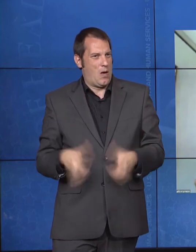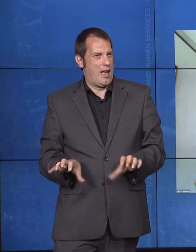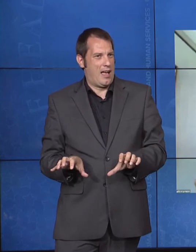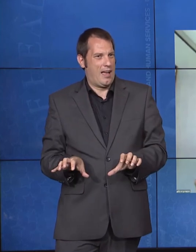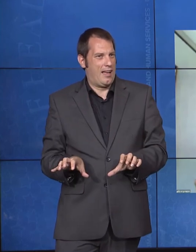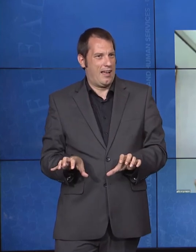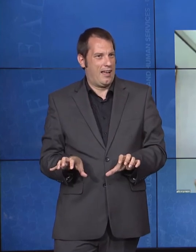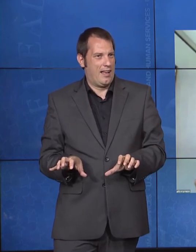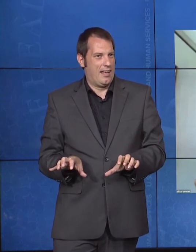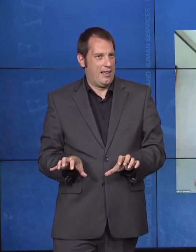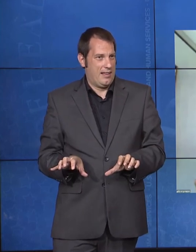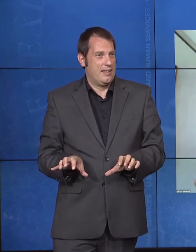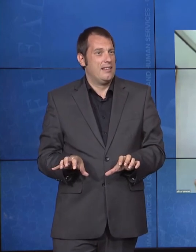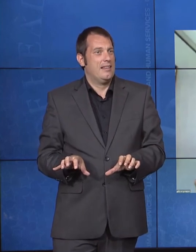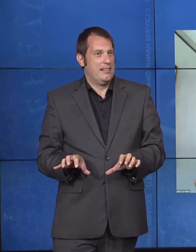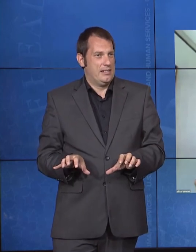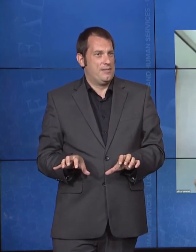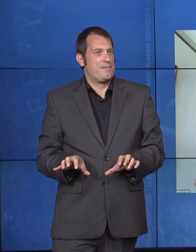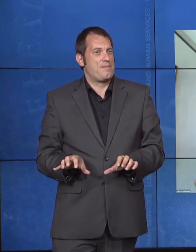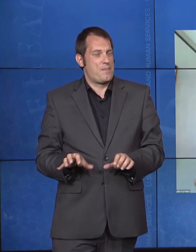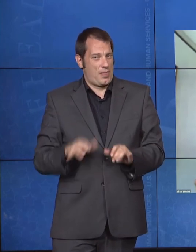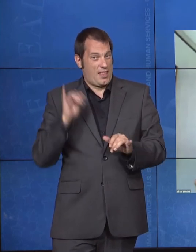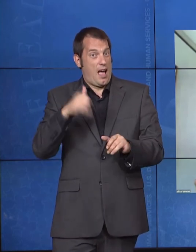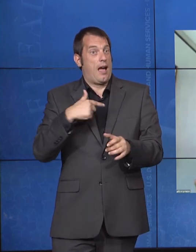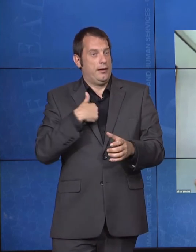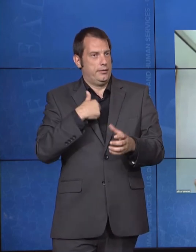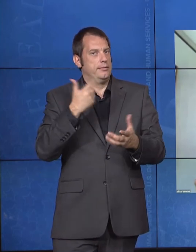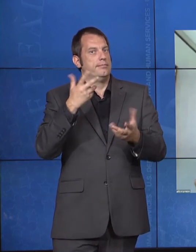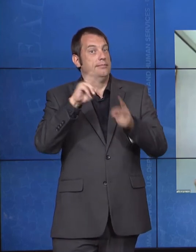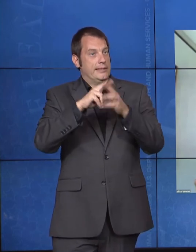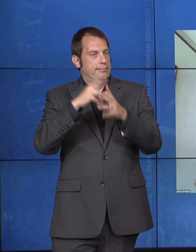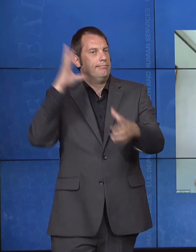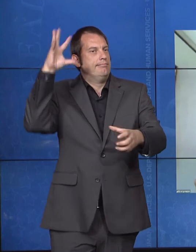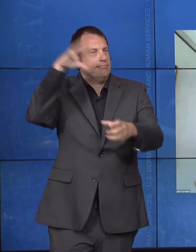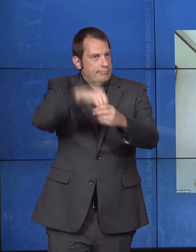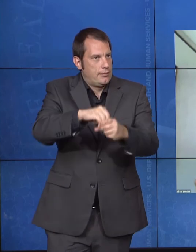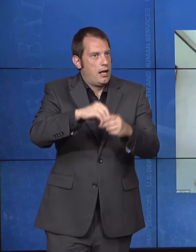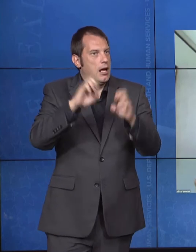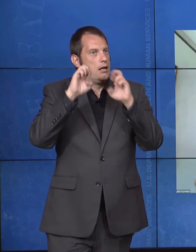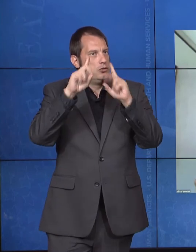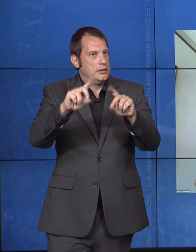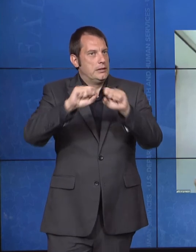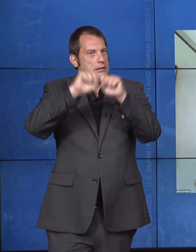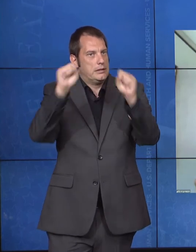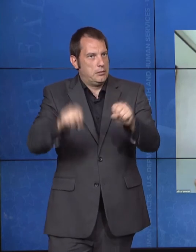those support services, not at the bare minimum, but they would exceed all expectations so